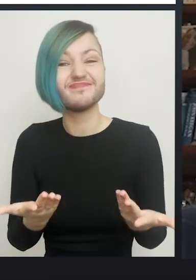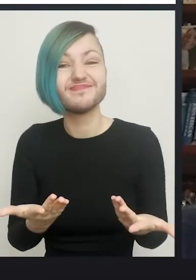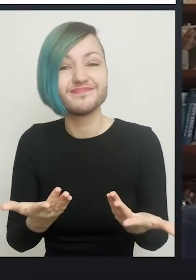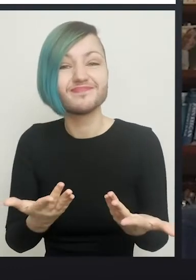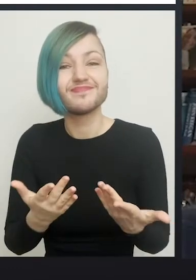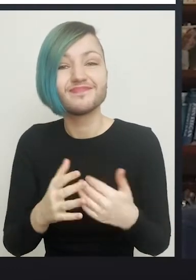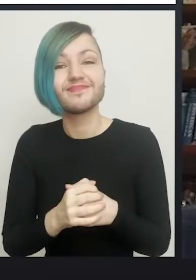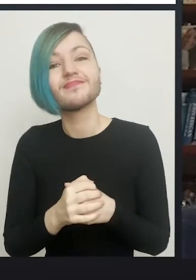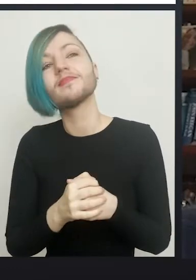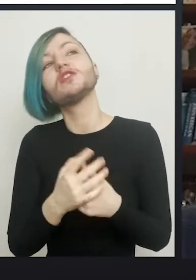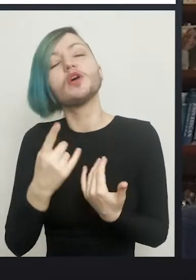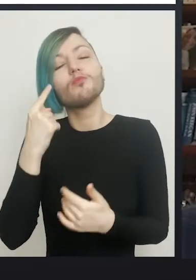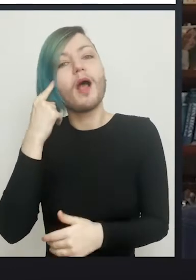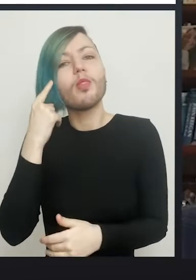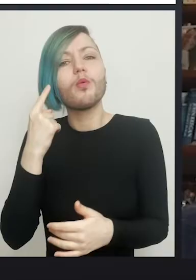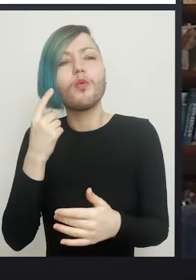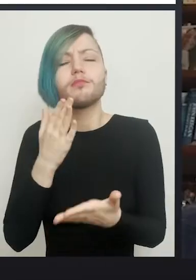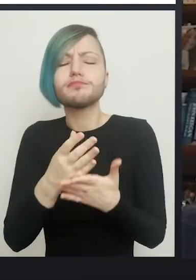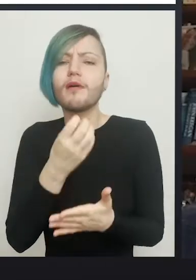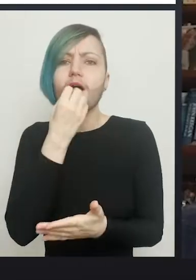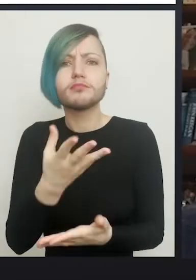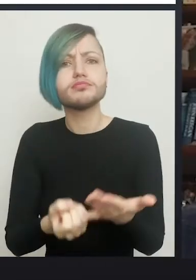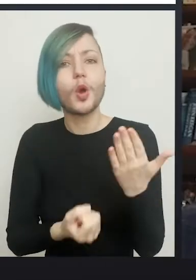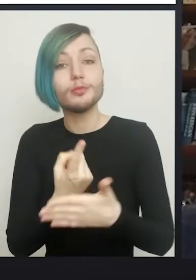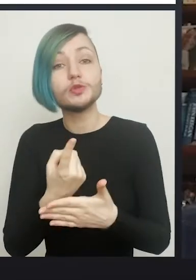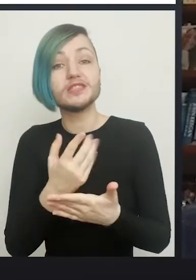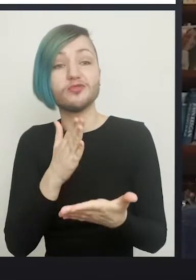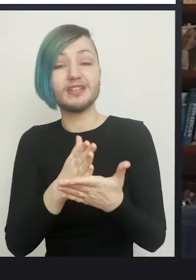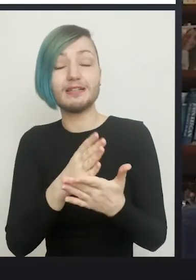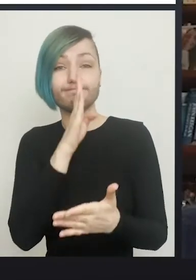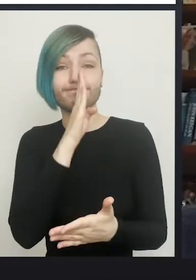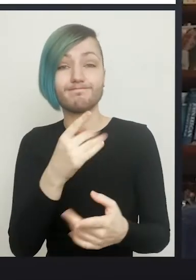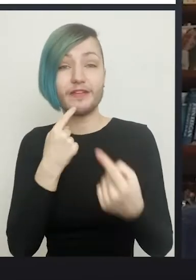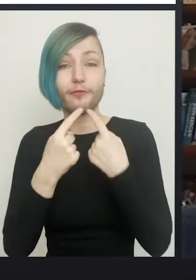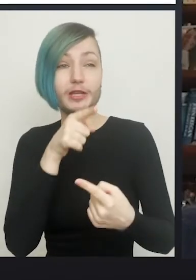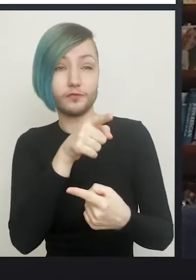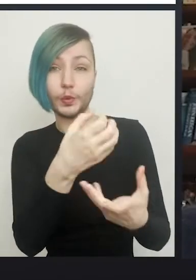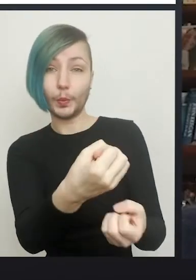describe, and I thought I'd be just really lovely to hear it from the horse's mouth so to speak.